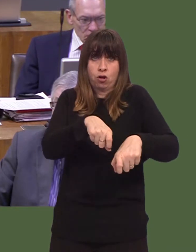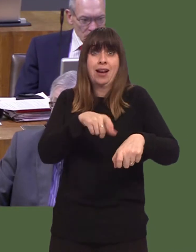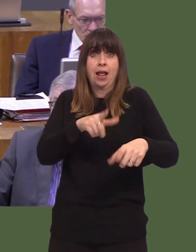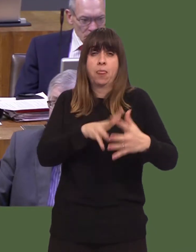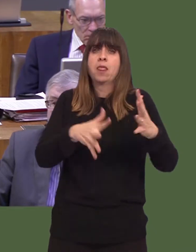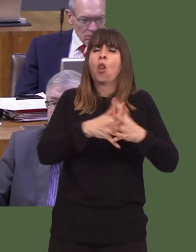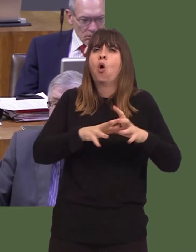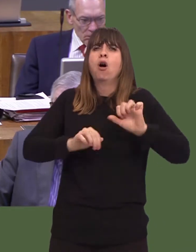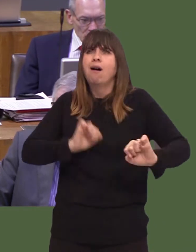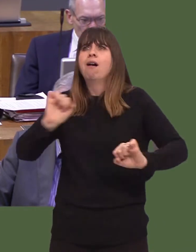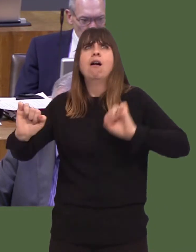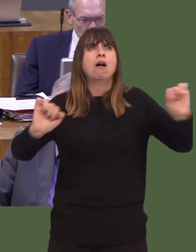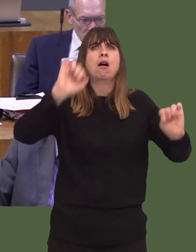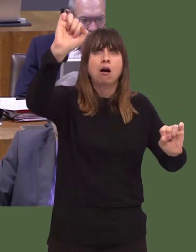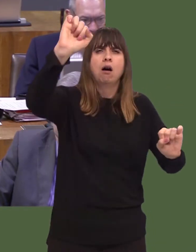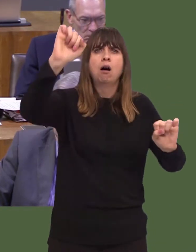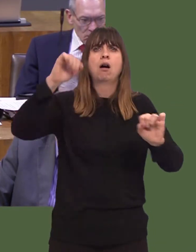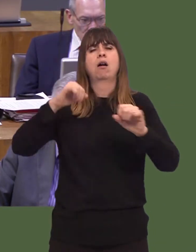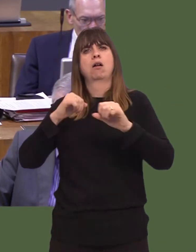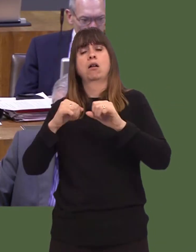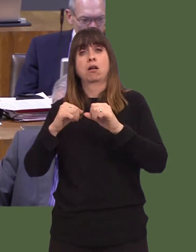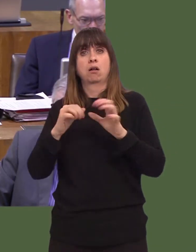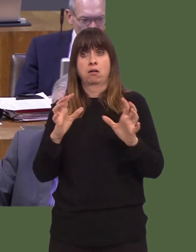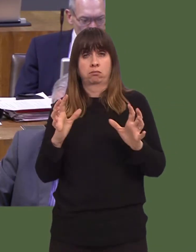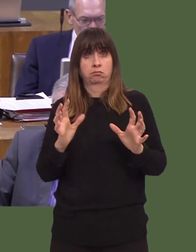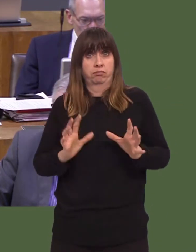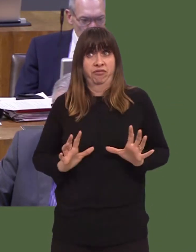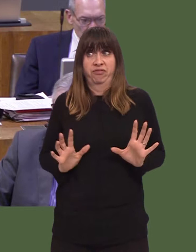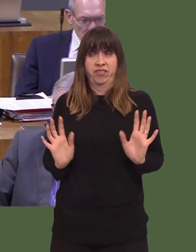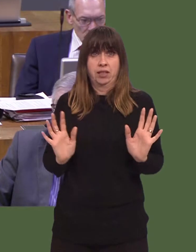and different nations of the UK. If thatís all it does, then itís sensible.